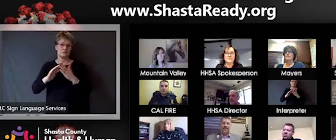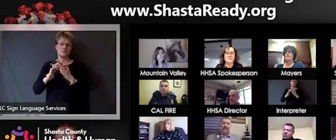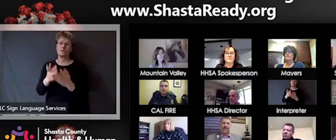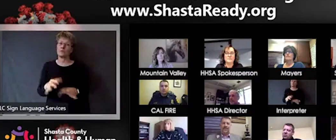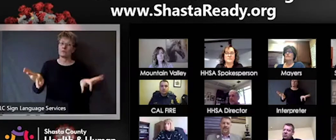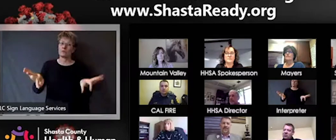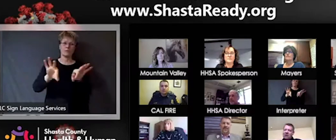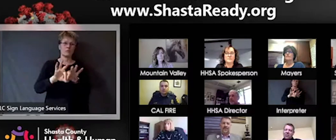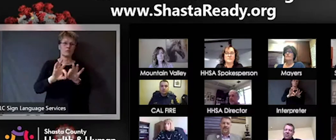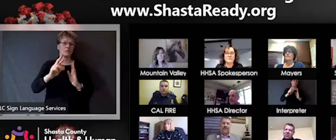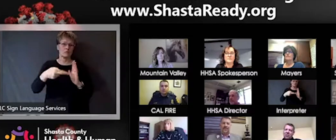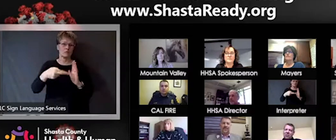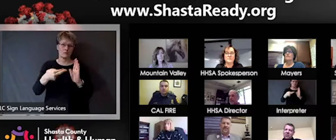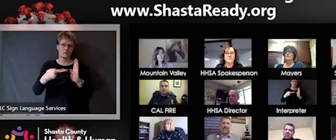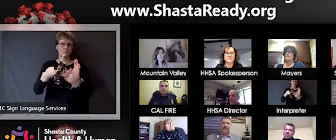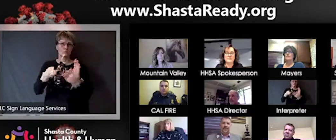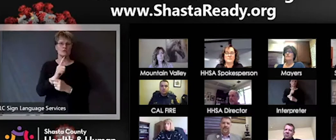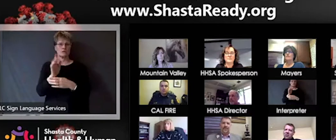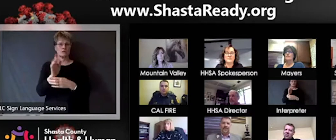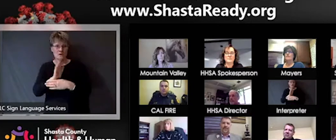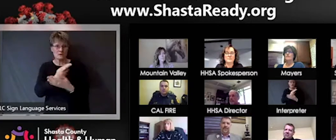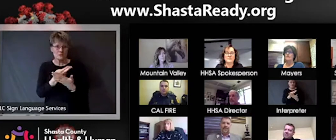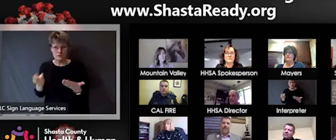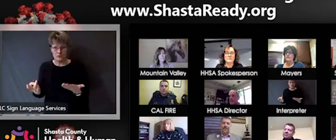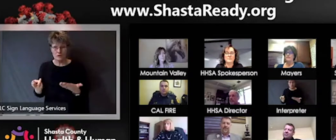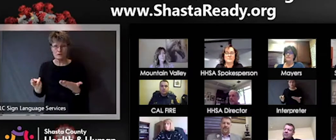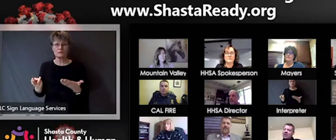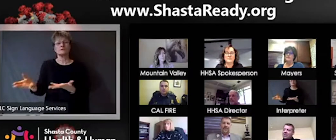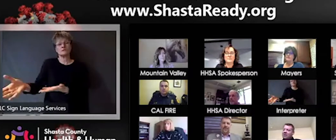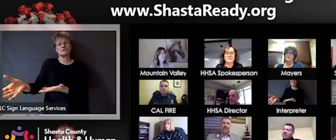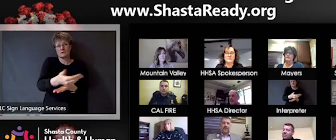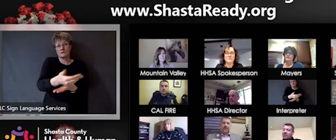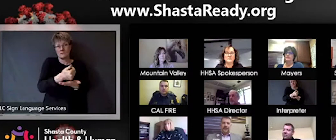resources are getting out there to those business communities and if they have